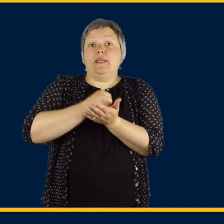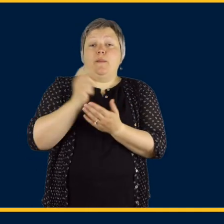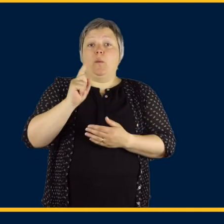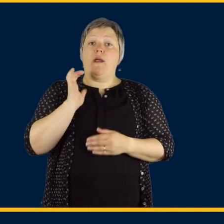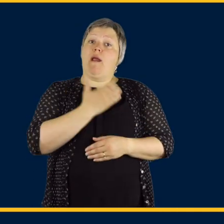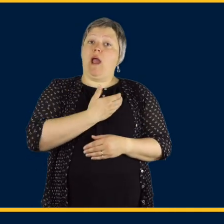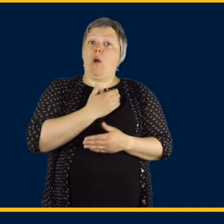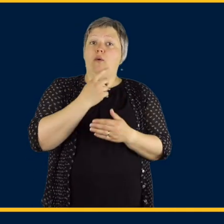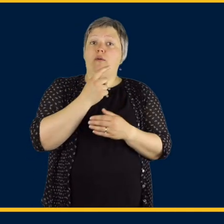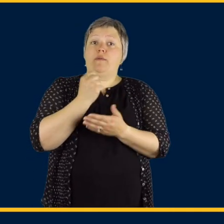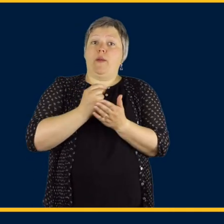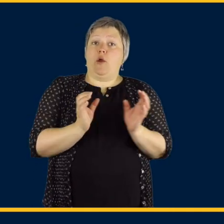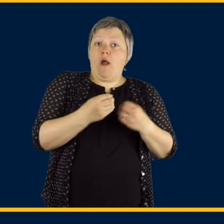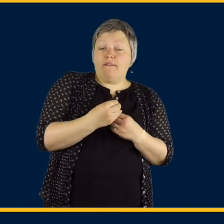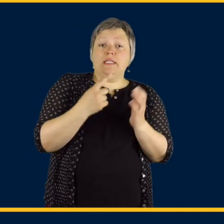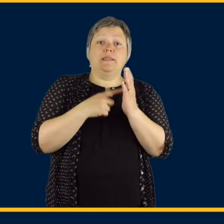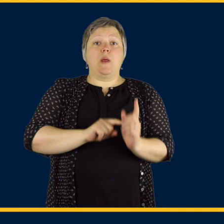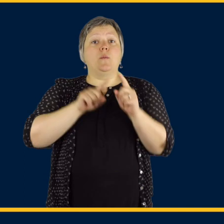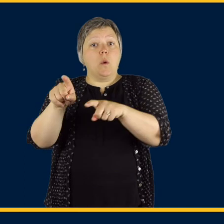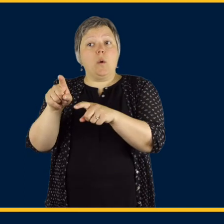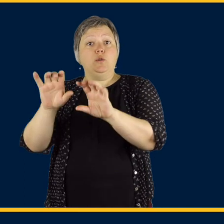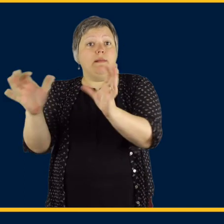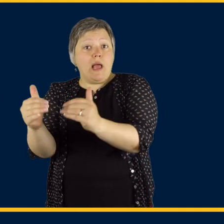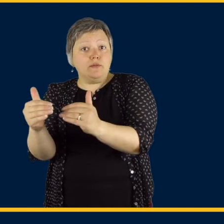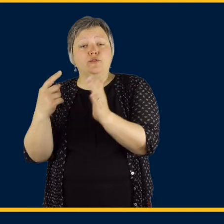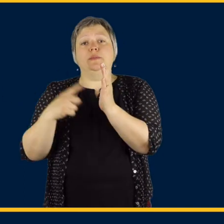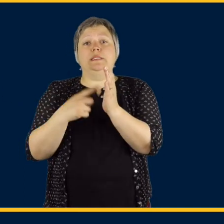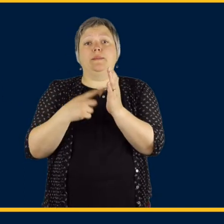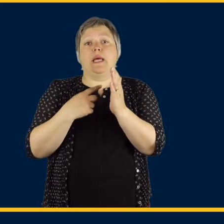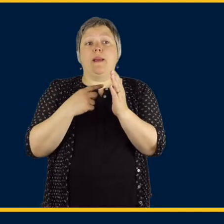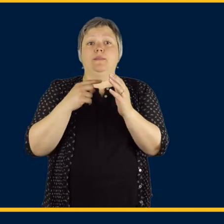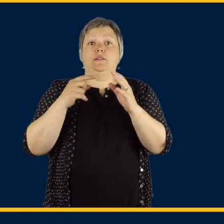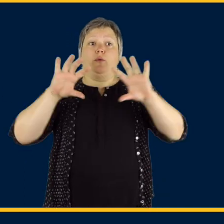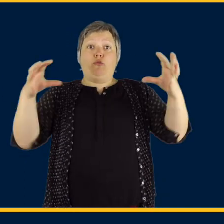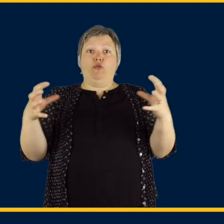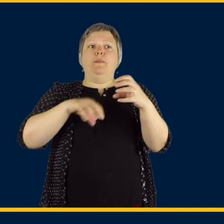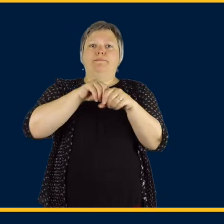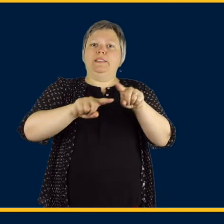Therapy can take place in the clinician's office, interior within the classroom or co-teaching within the classroom.